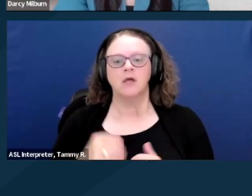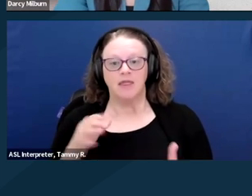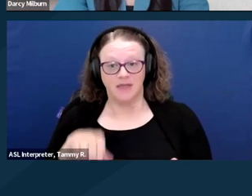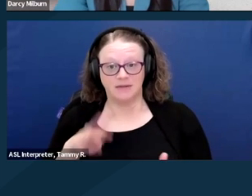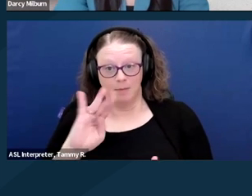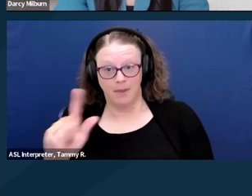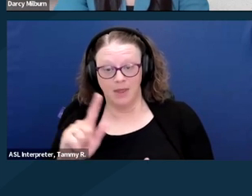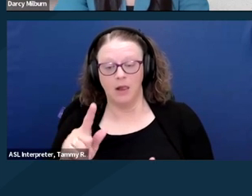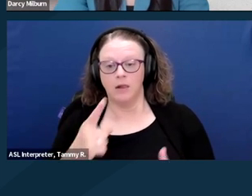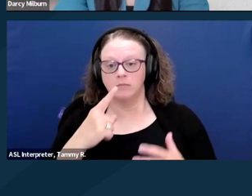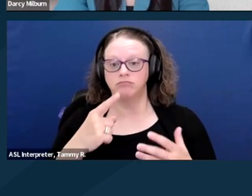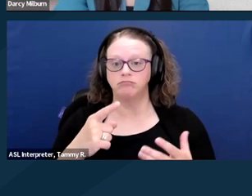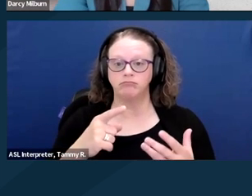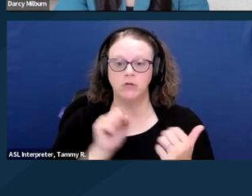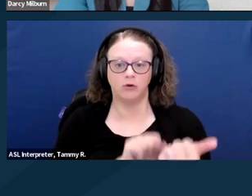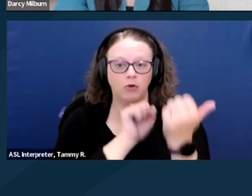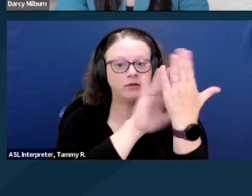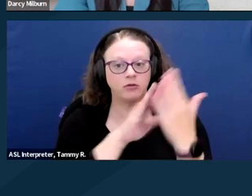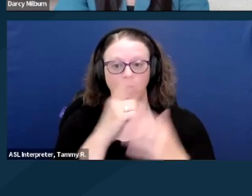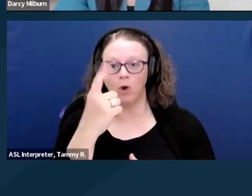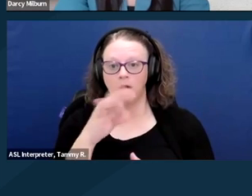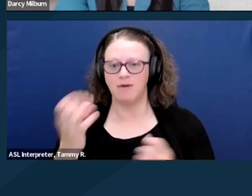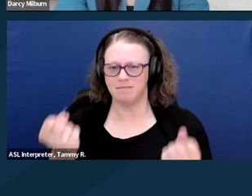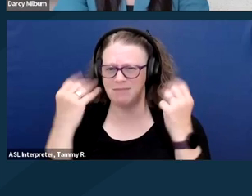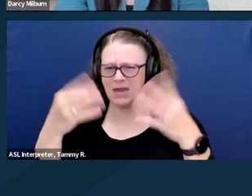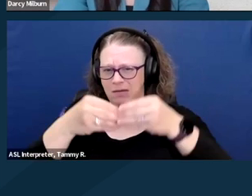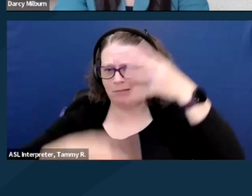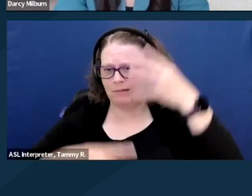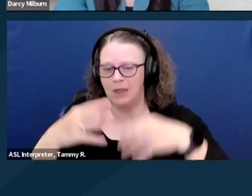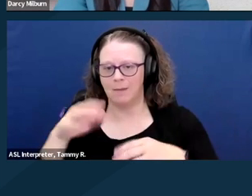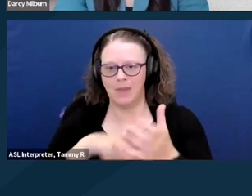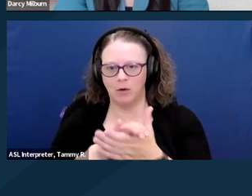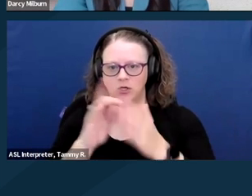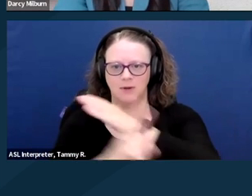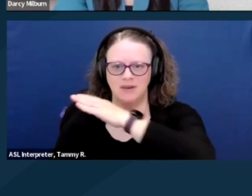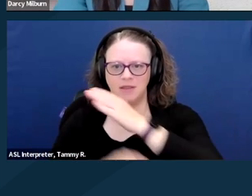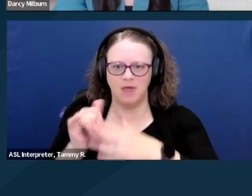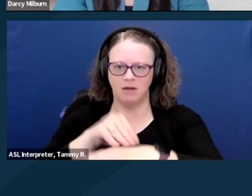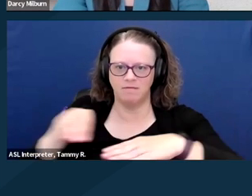of the many marriage penalties that are affecting SSI beneficiaries today.